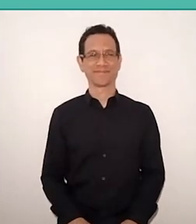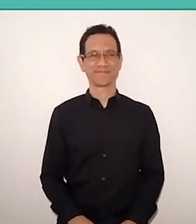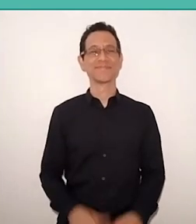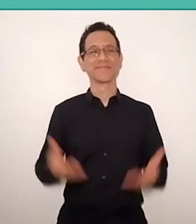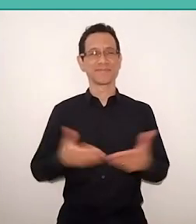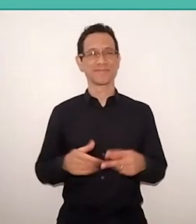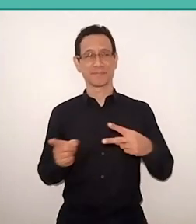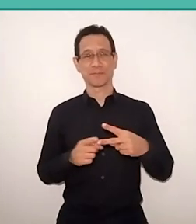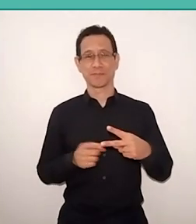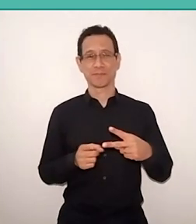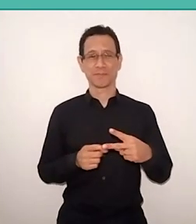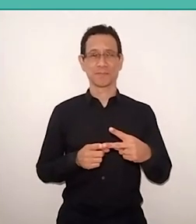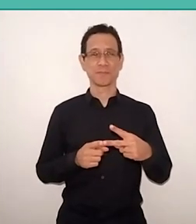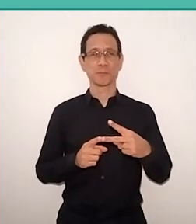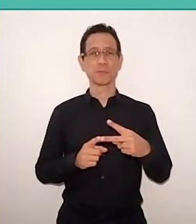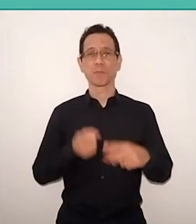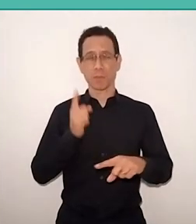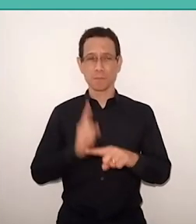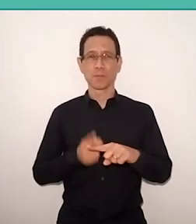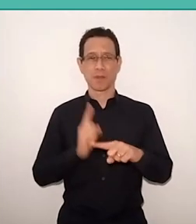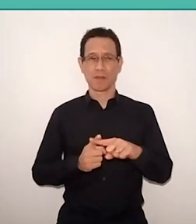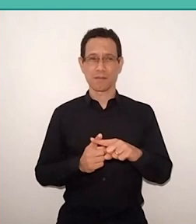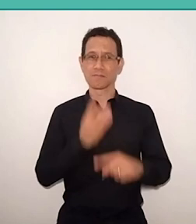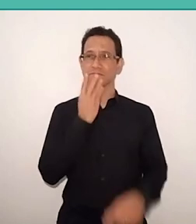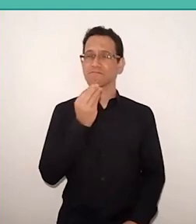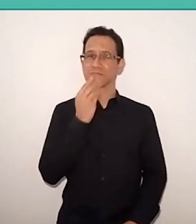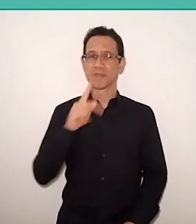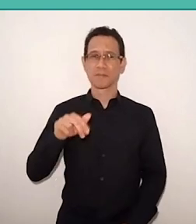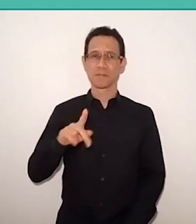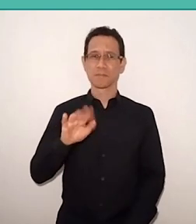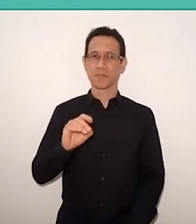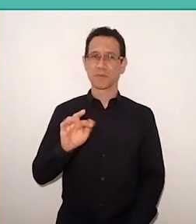Why Freire is essential today for education,